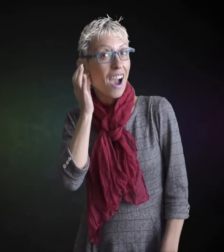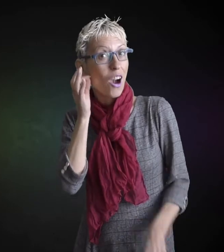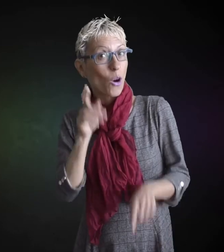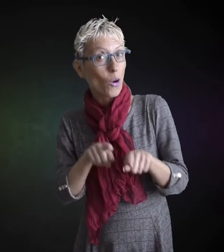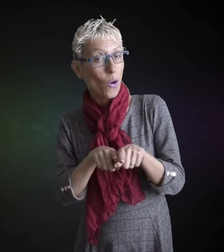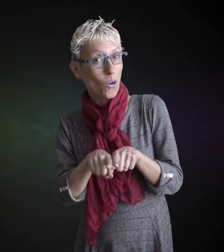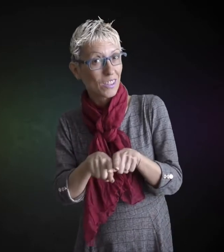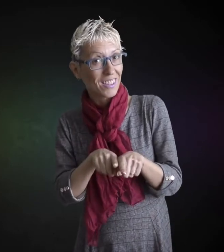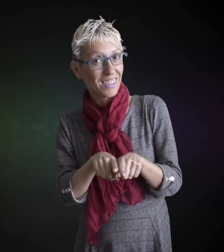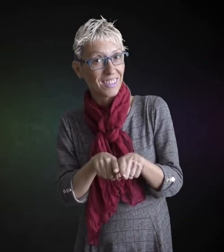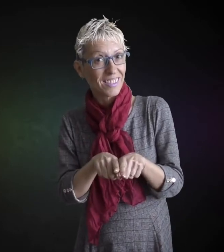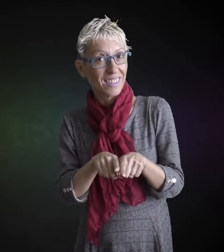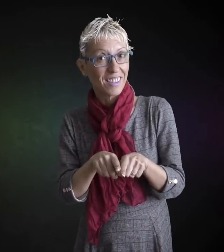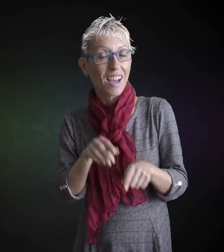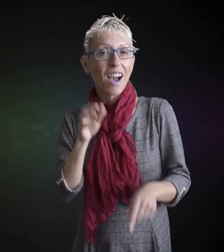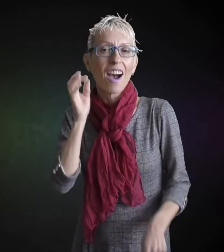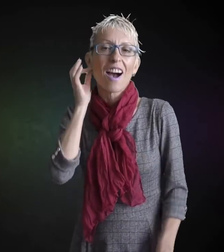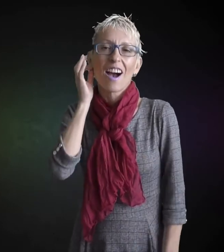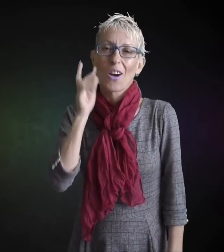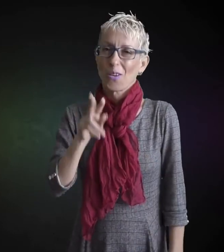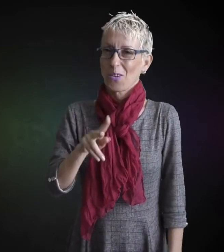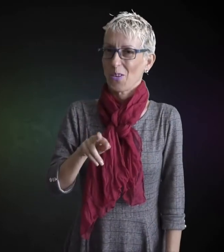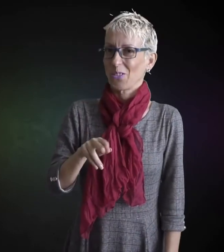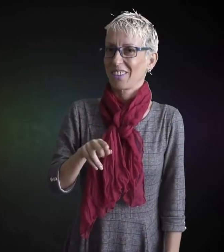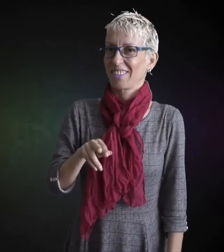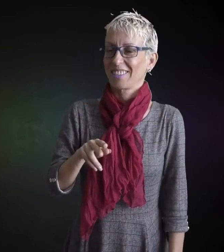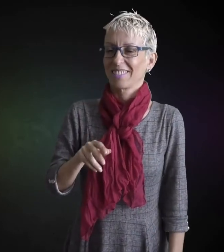sister